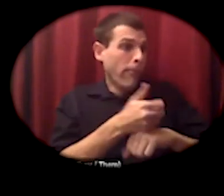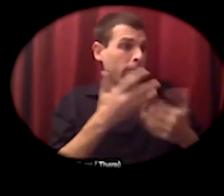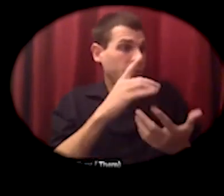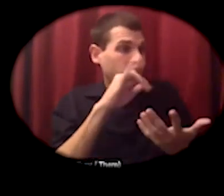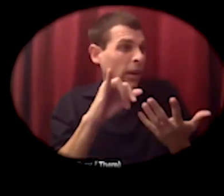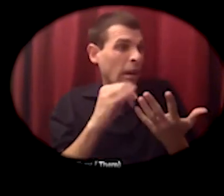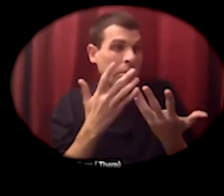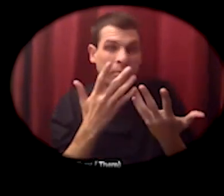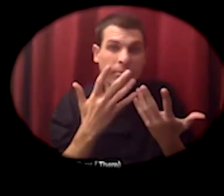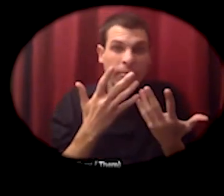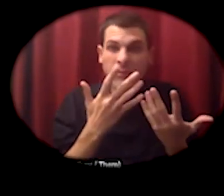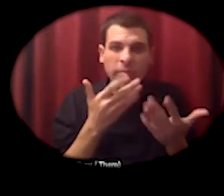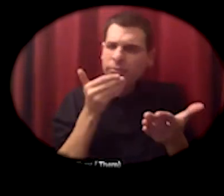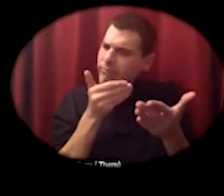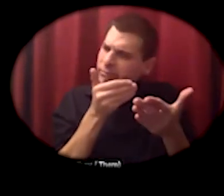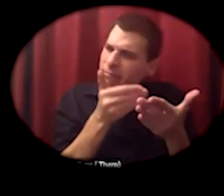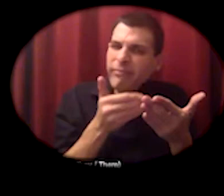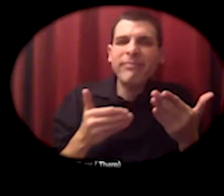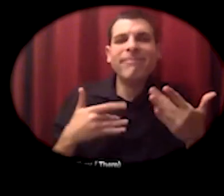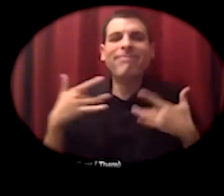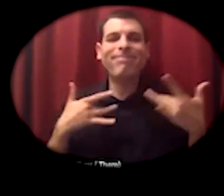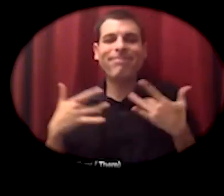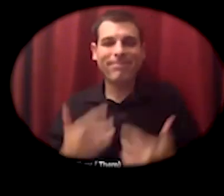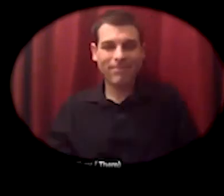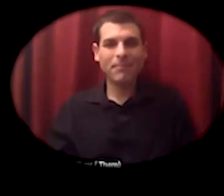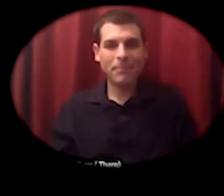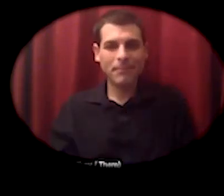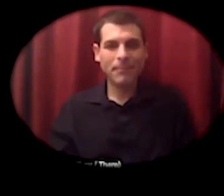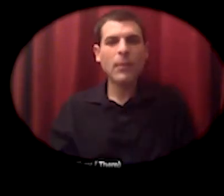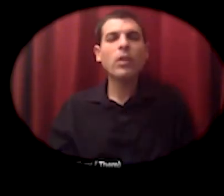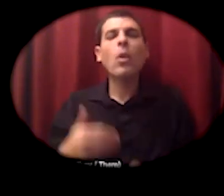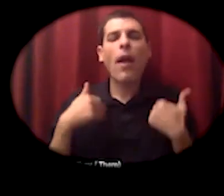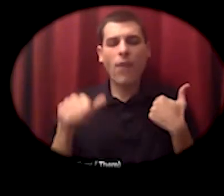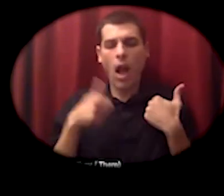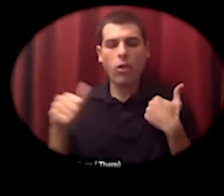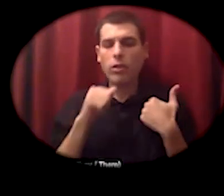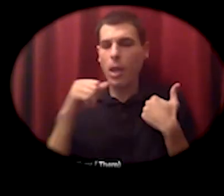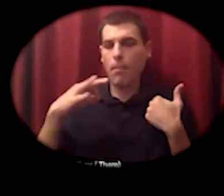next i'm going to show y'all another non-profit farm called the abundant table